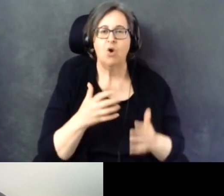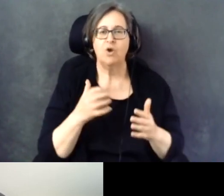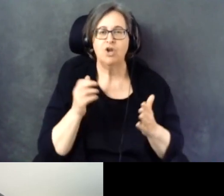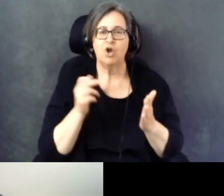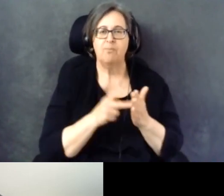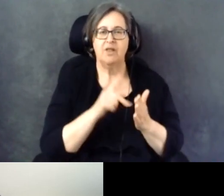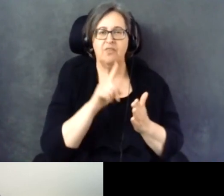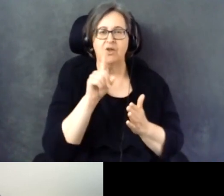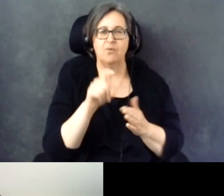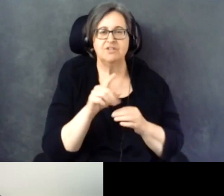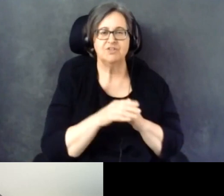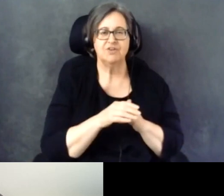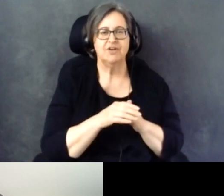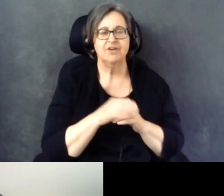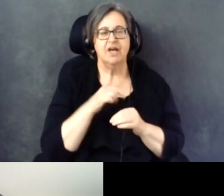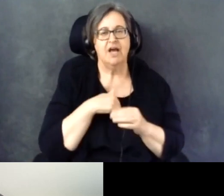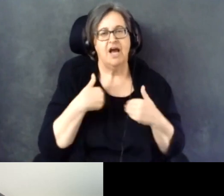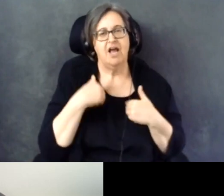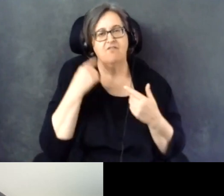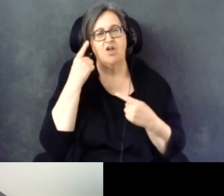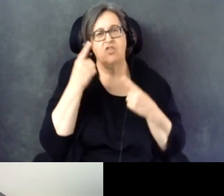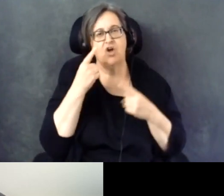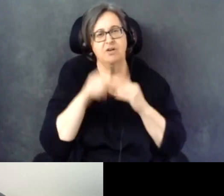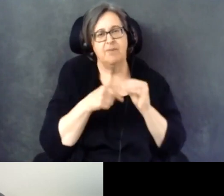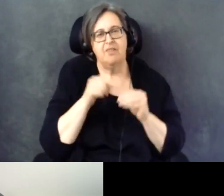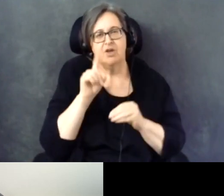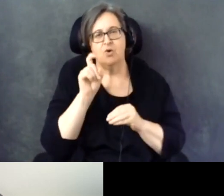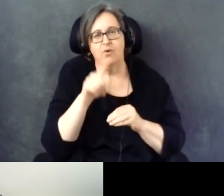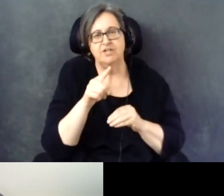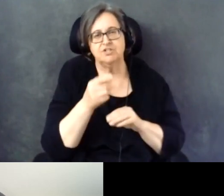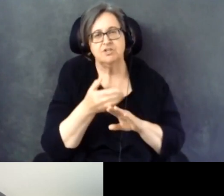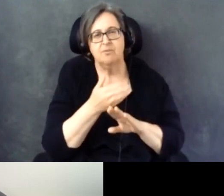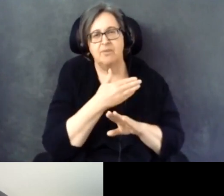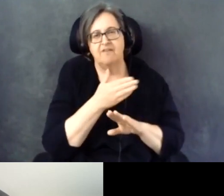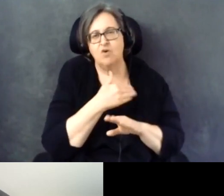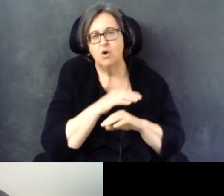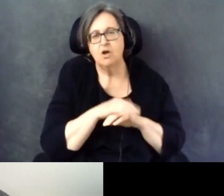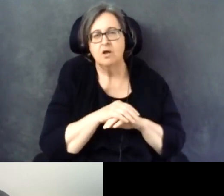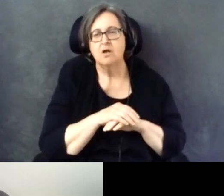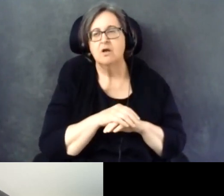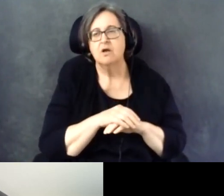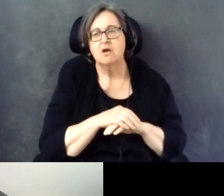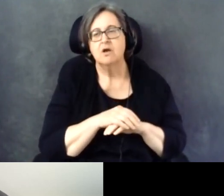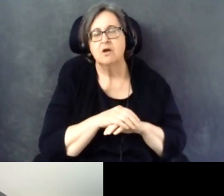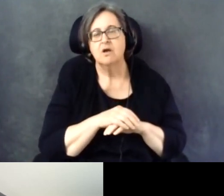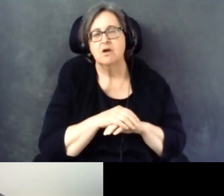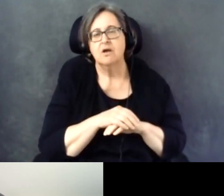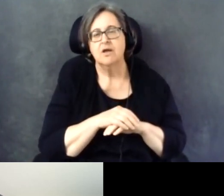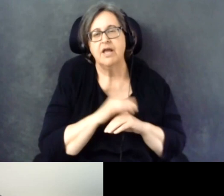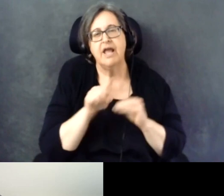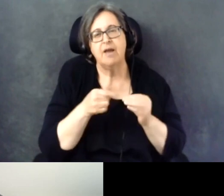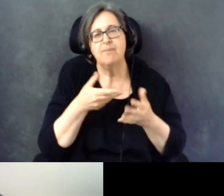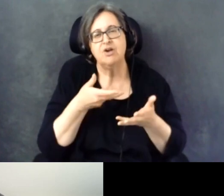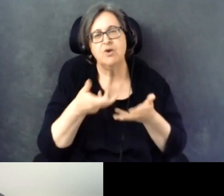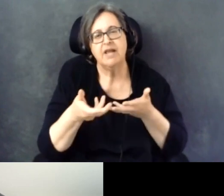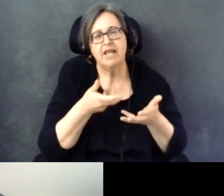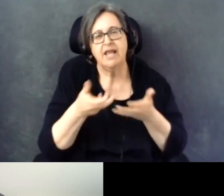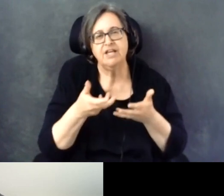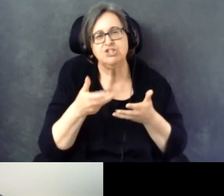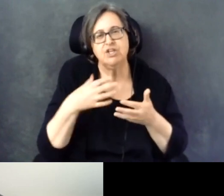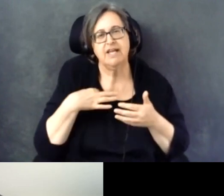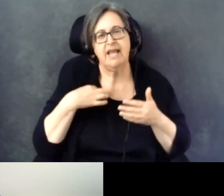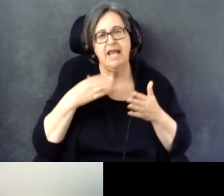I had a thought on the question that we asked a bit earlier about engaging candidates.